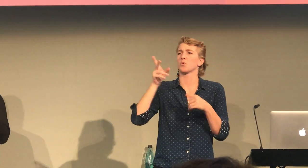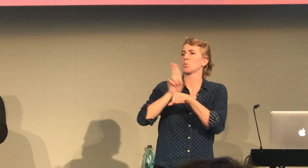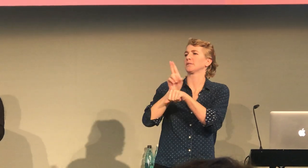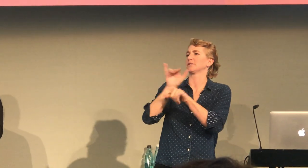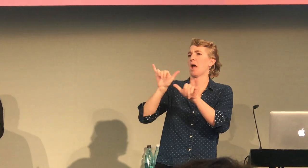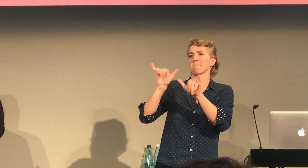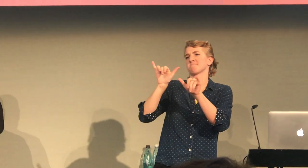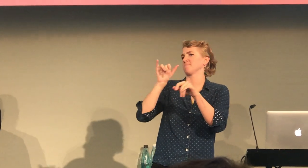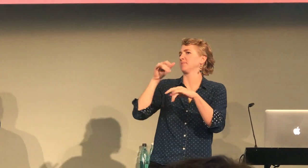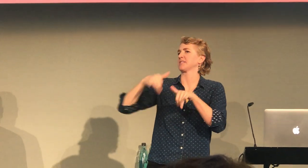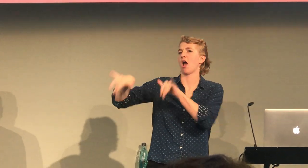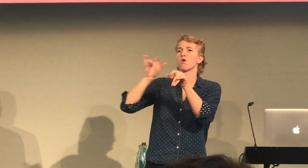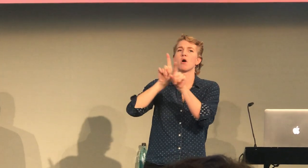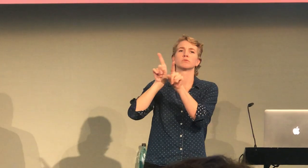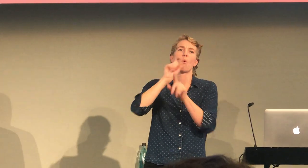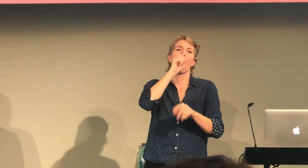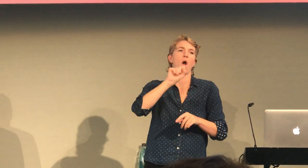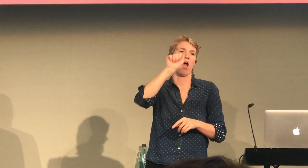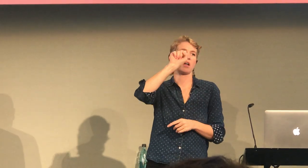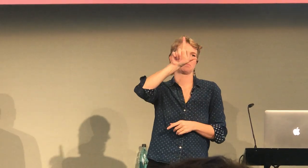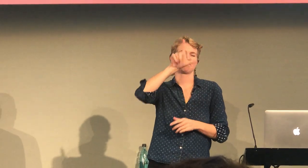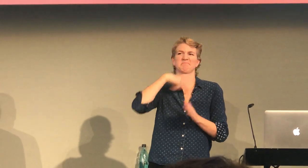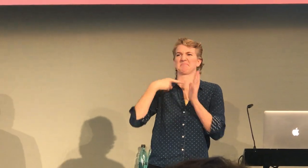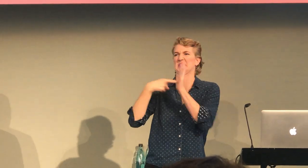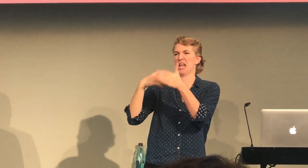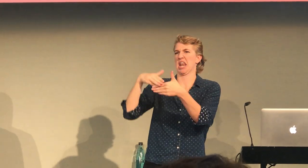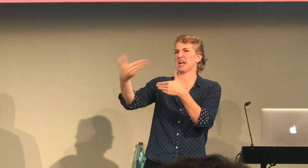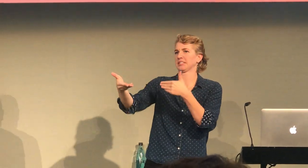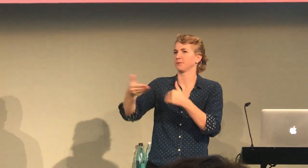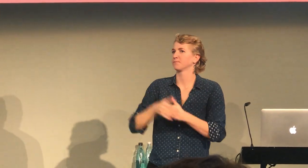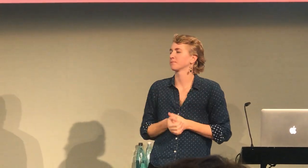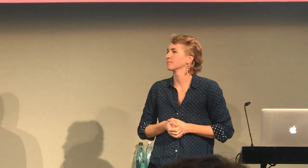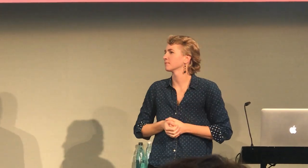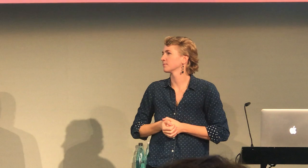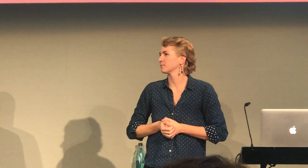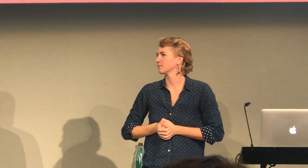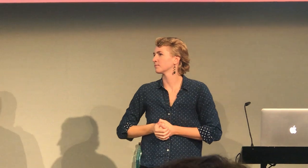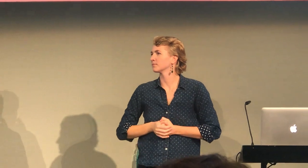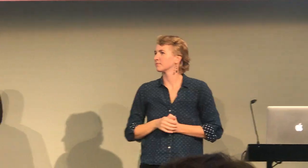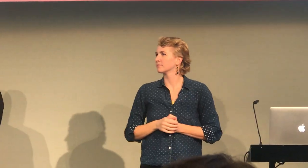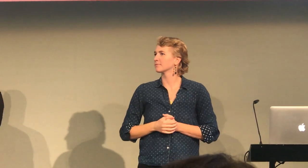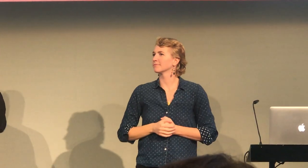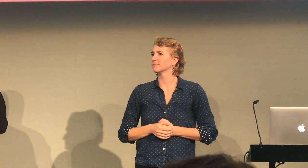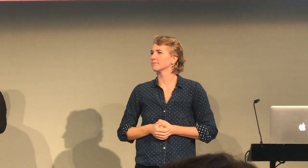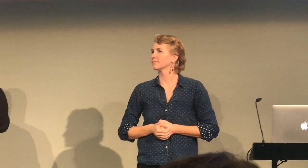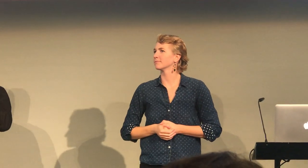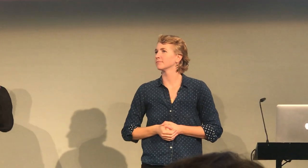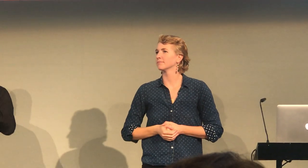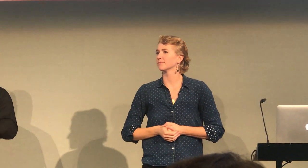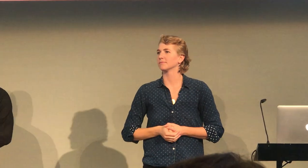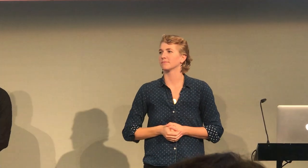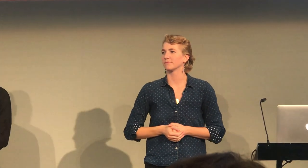and a hundred occurrences of the sign itself. And they were pretty similar to what we found in Old ASL.